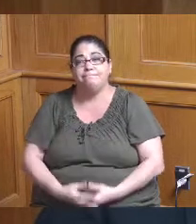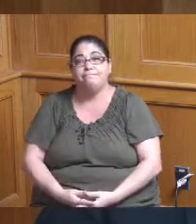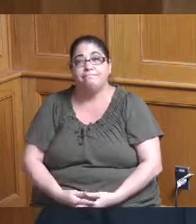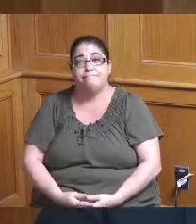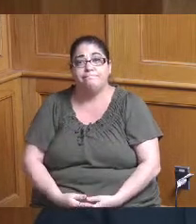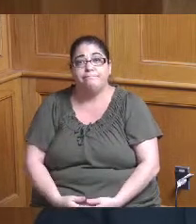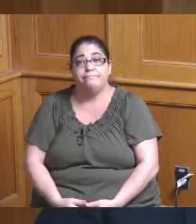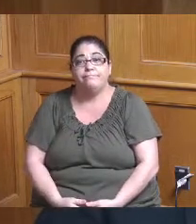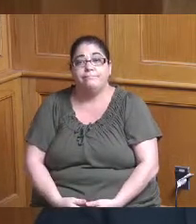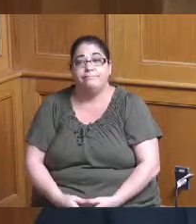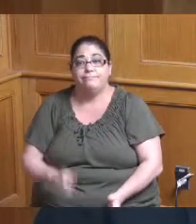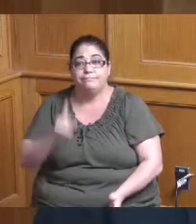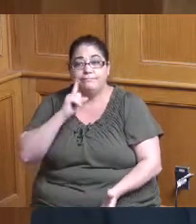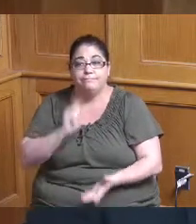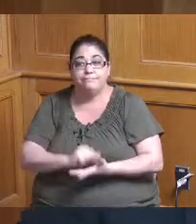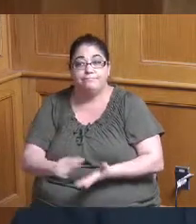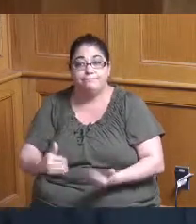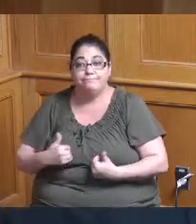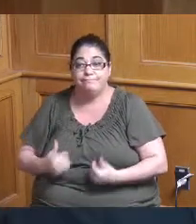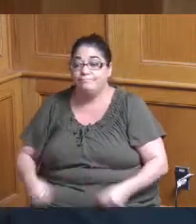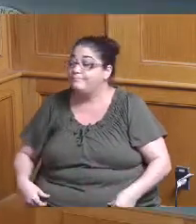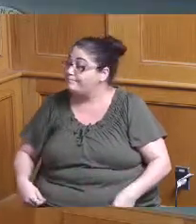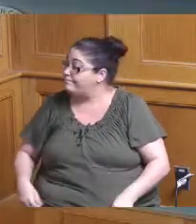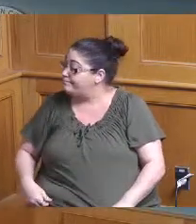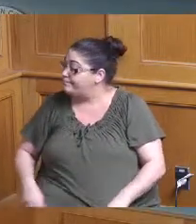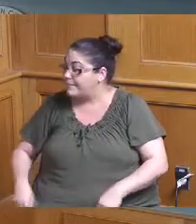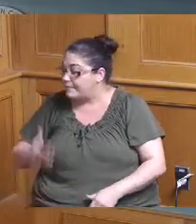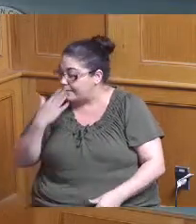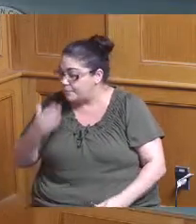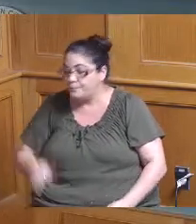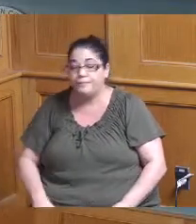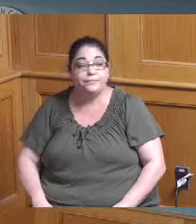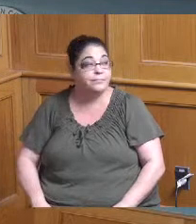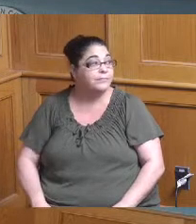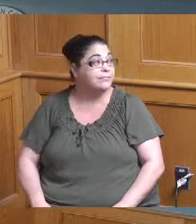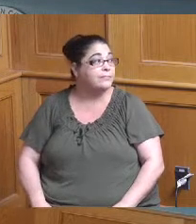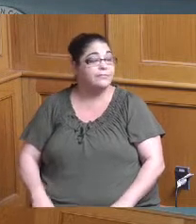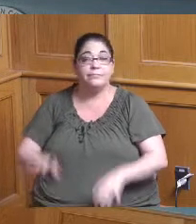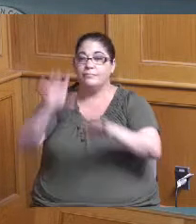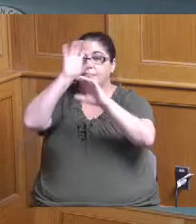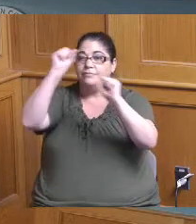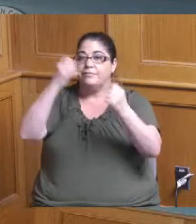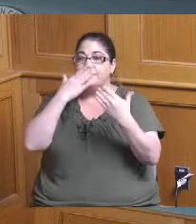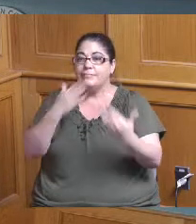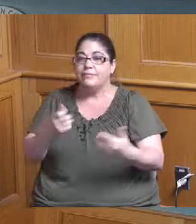and I think that's all I've got thank you thank you all righty thank you just a couple comments